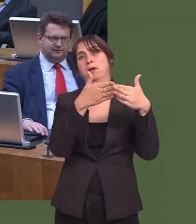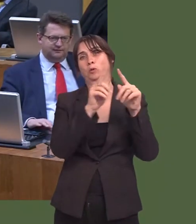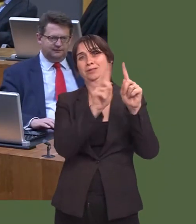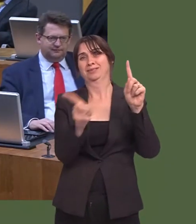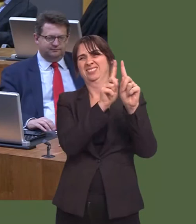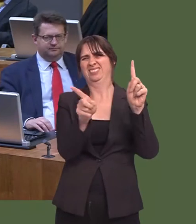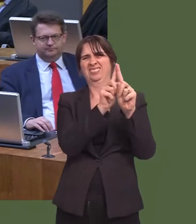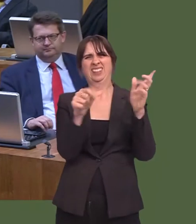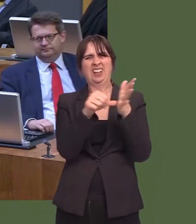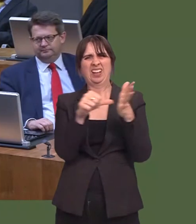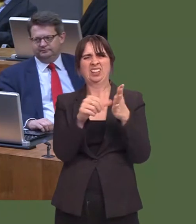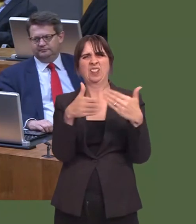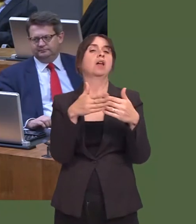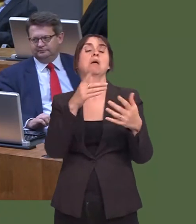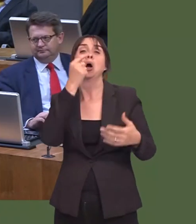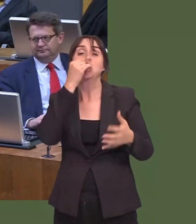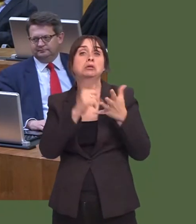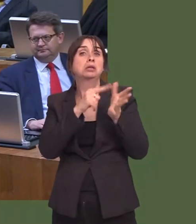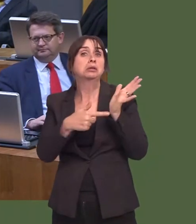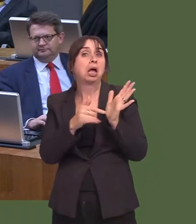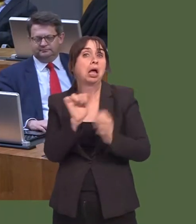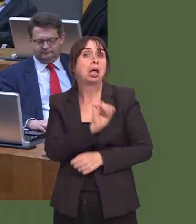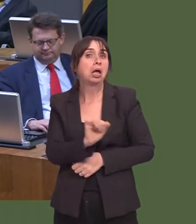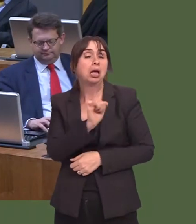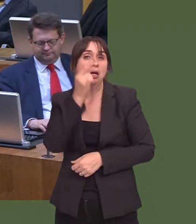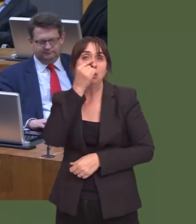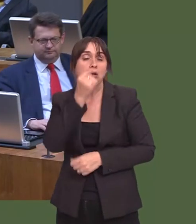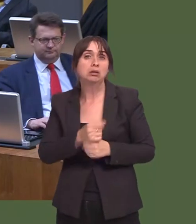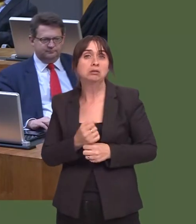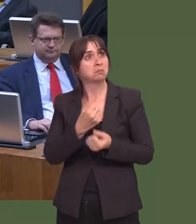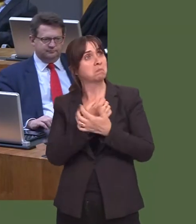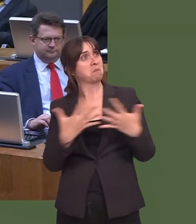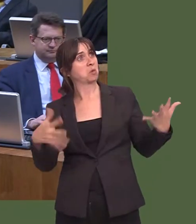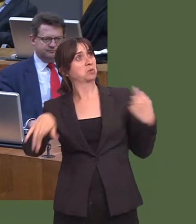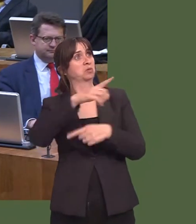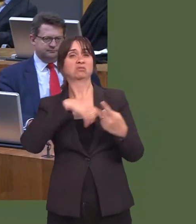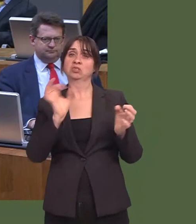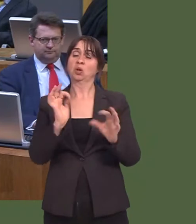no reason why people shouldnít vote on a Saturday, for example, when most people are not in work and when voting might be easier.